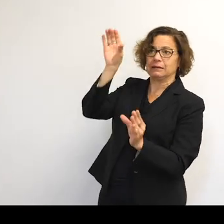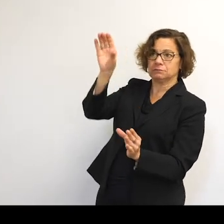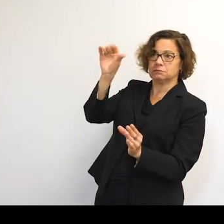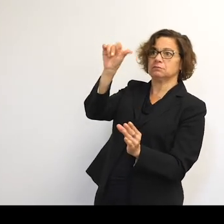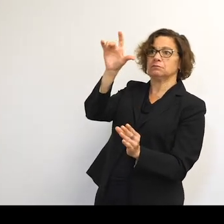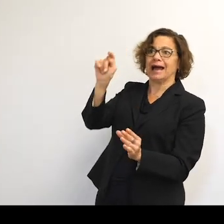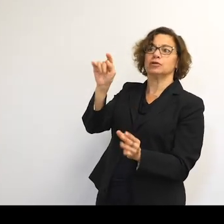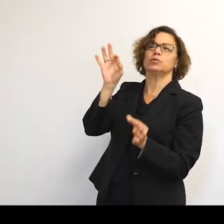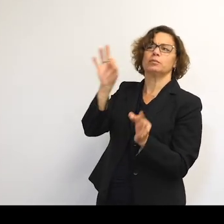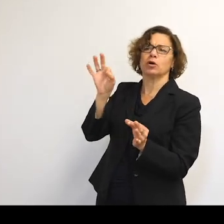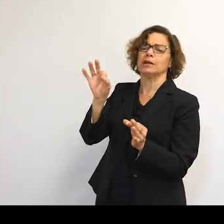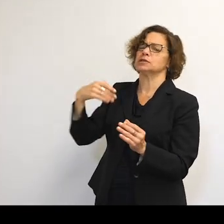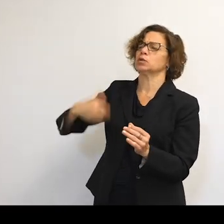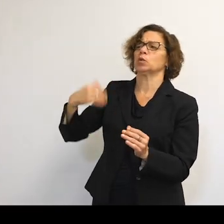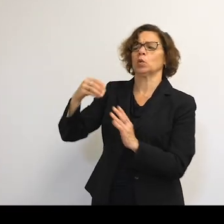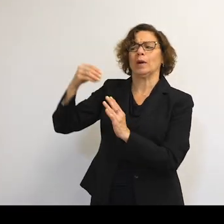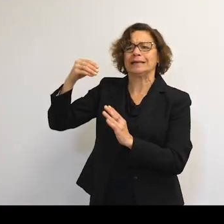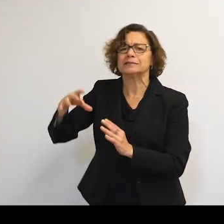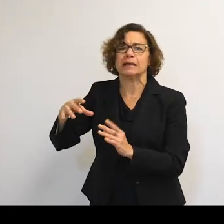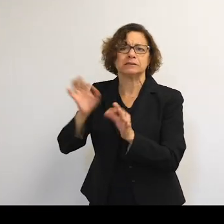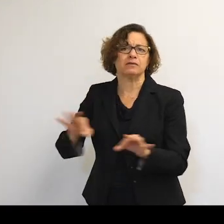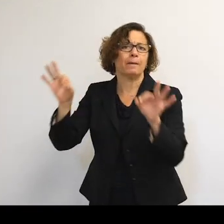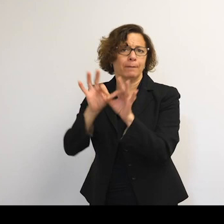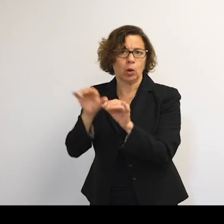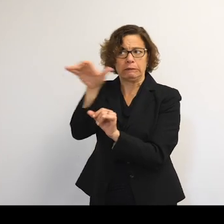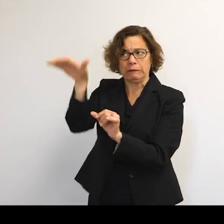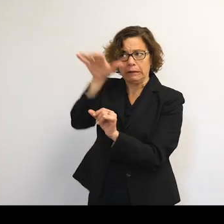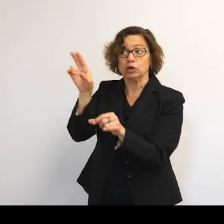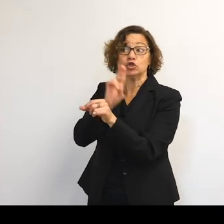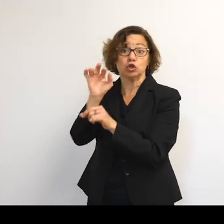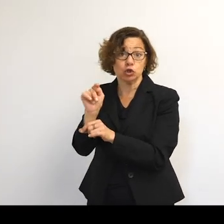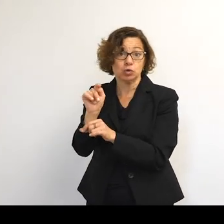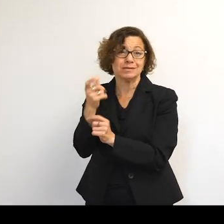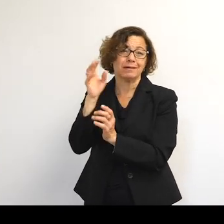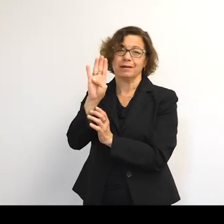So this is prime real estate. And in order to use it, to put your multi-billion dollar